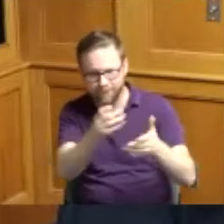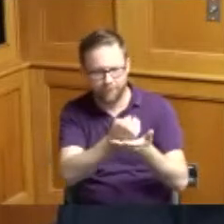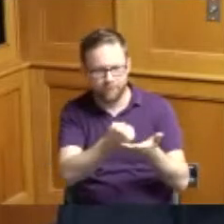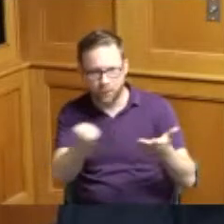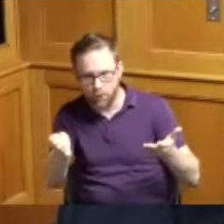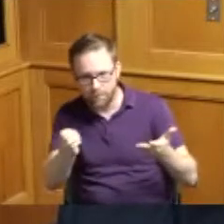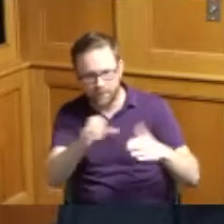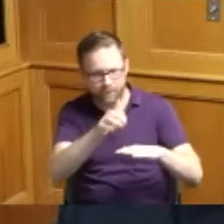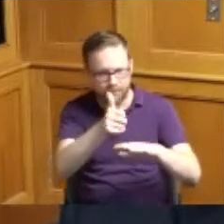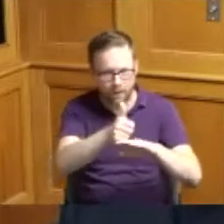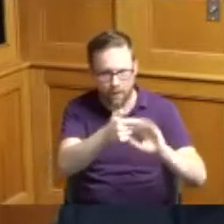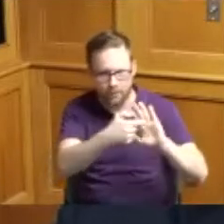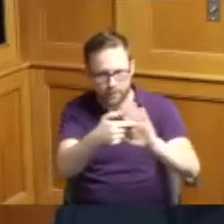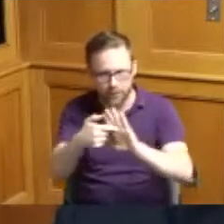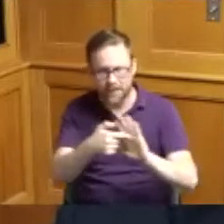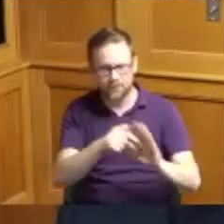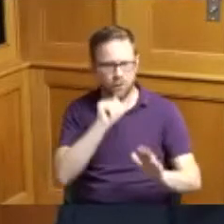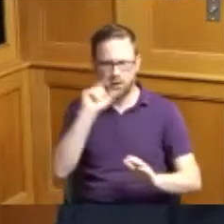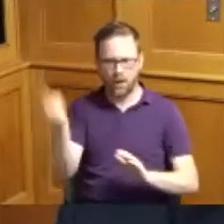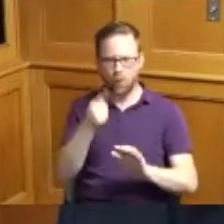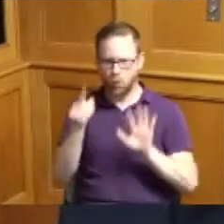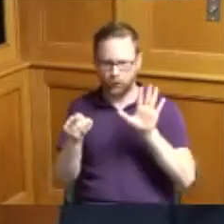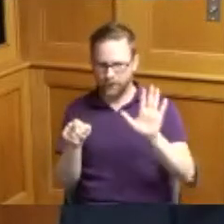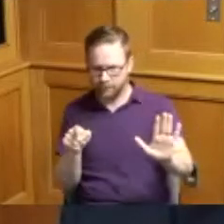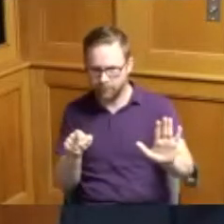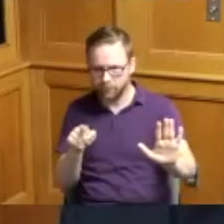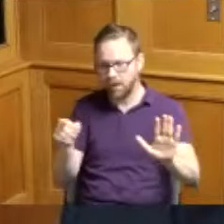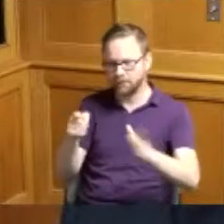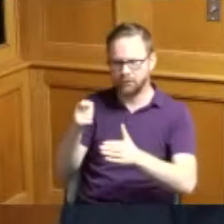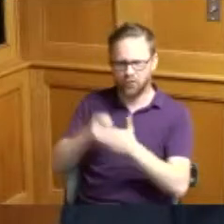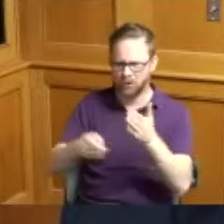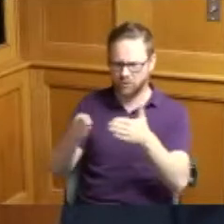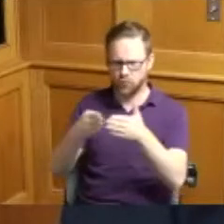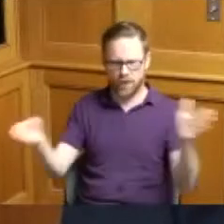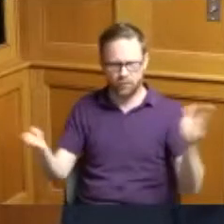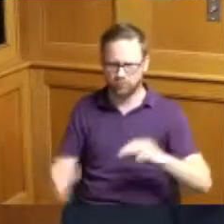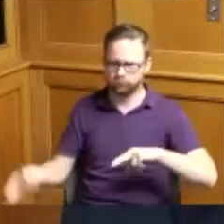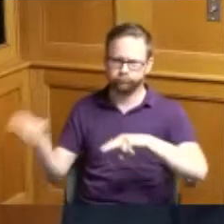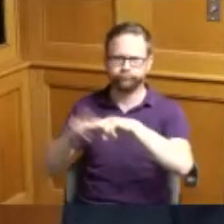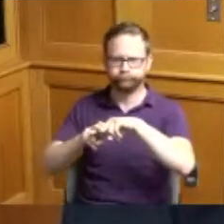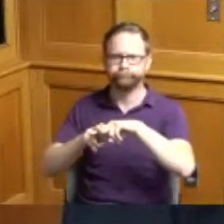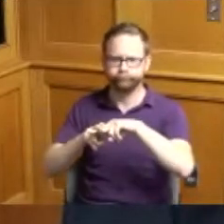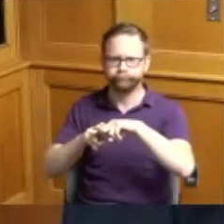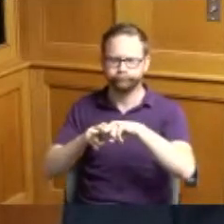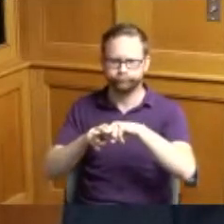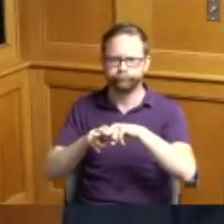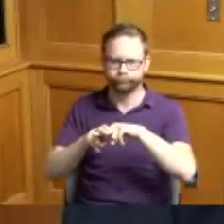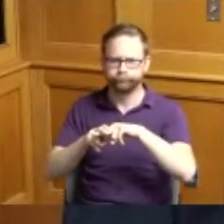on the interactive elements but it broad increase in cost across the the entirety of the project